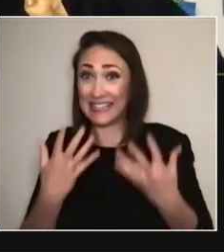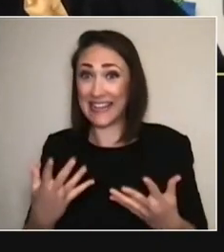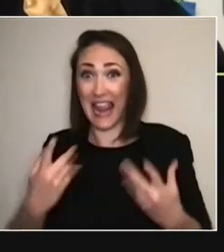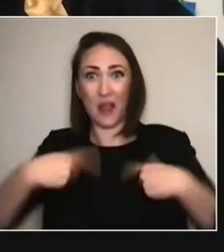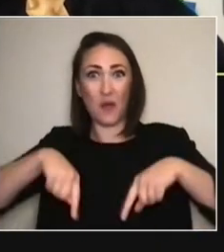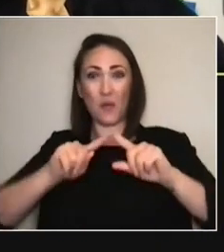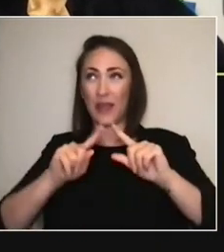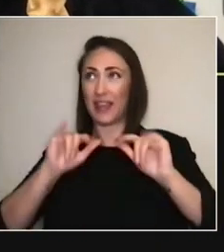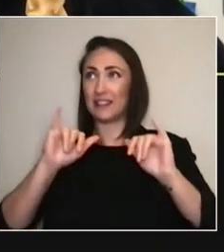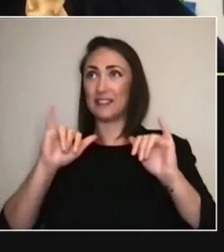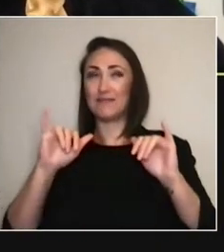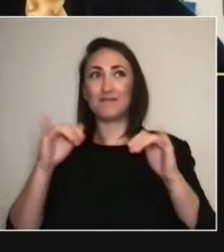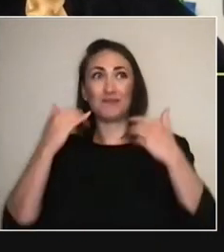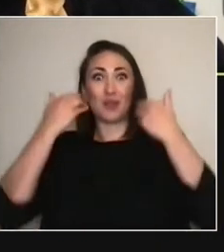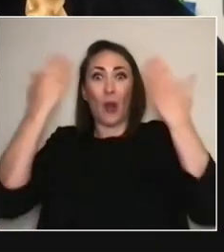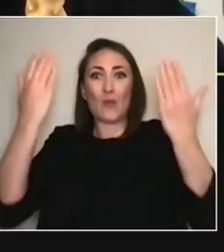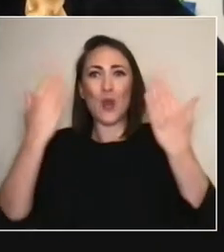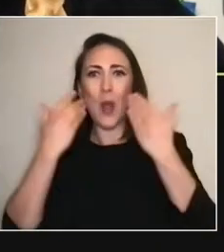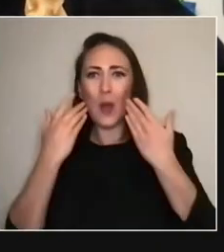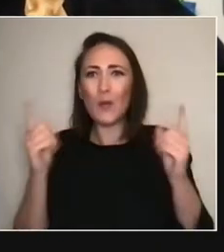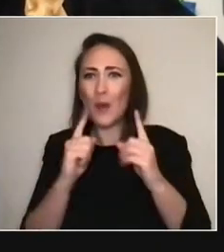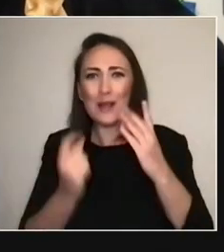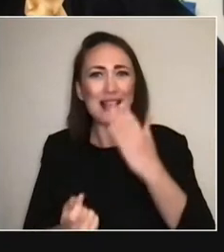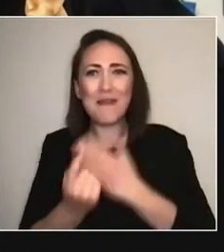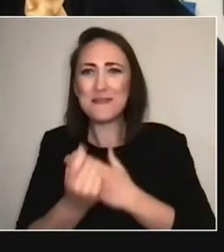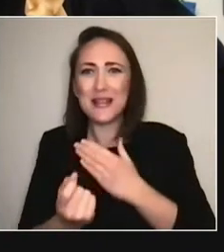And I think we're gonna be here a while. I agree, yup. - I think we're all gonna